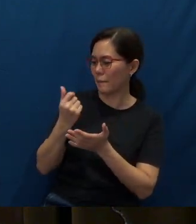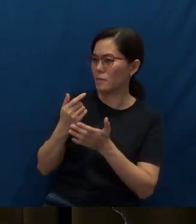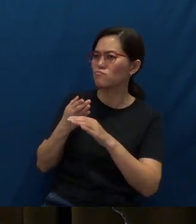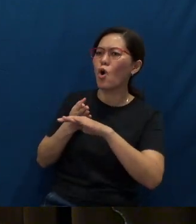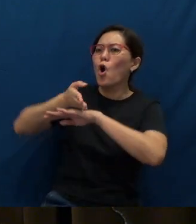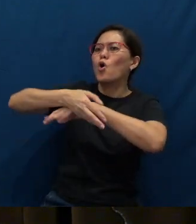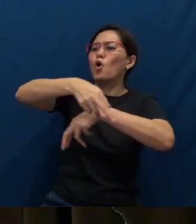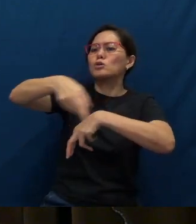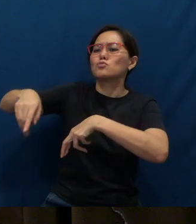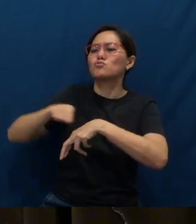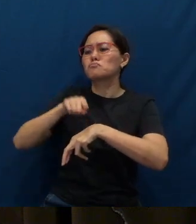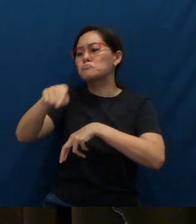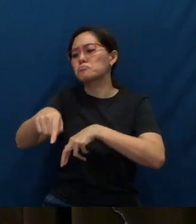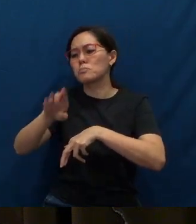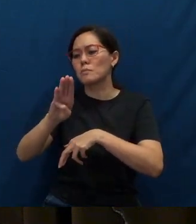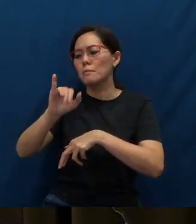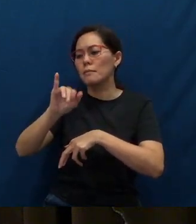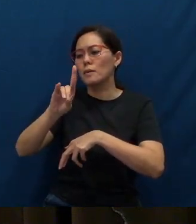We've talked about this for many many years -